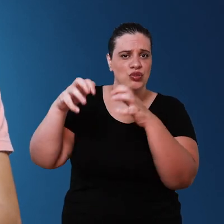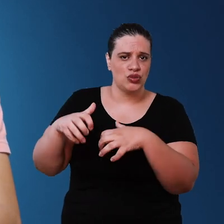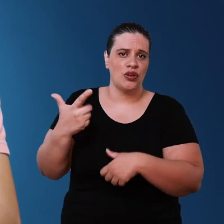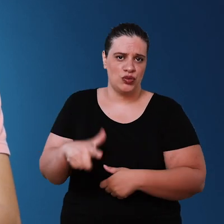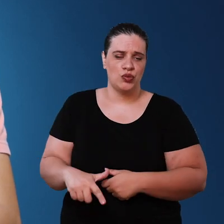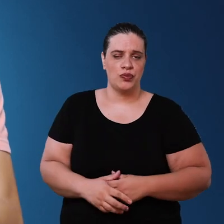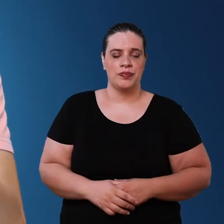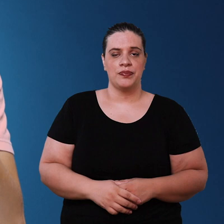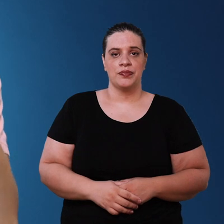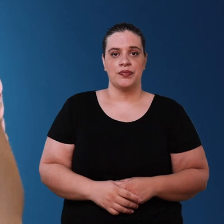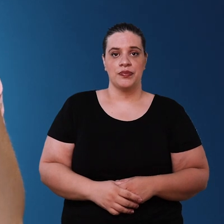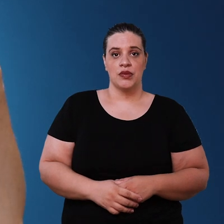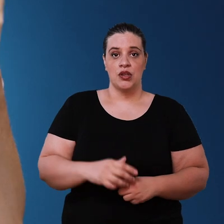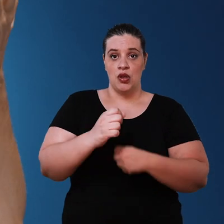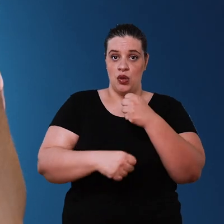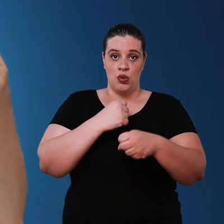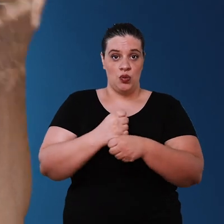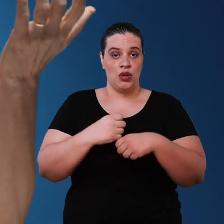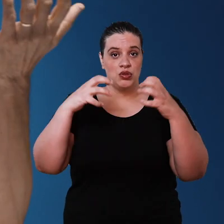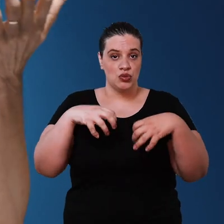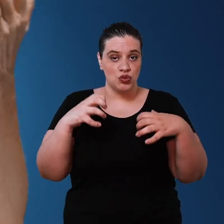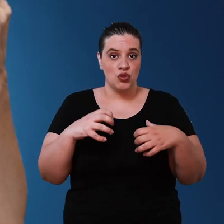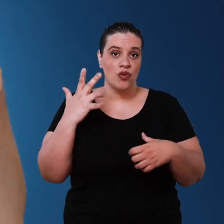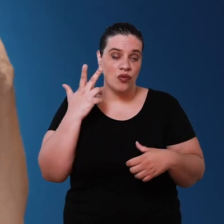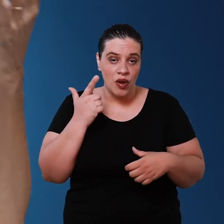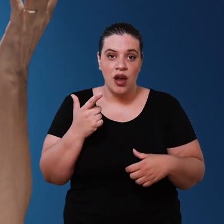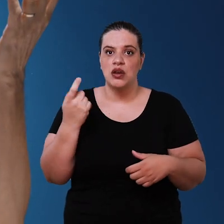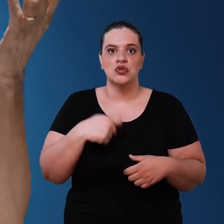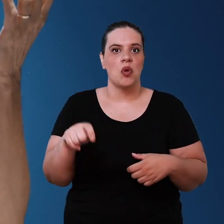again so in the year of typical rains there is no need to create large